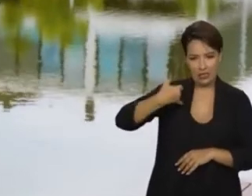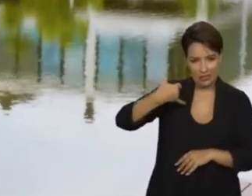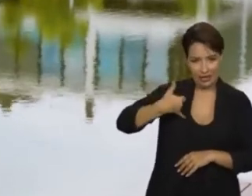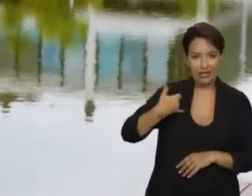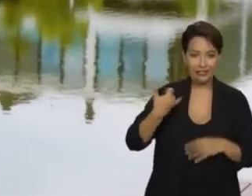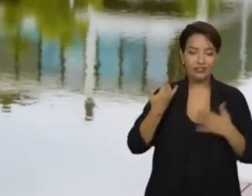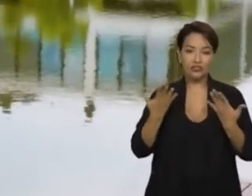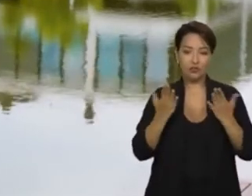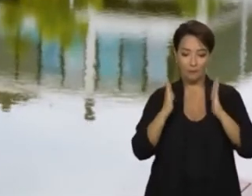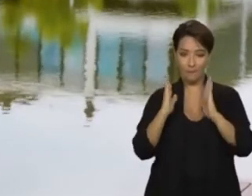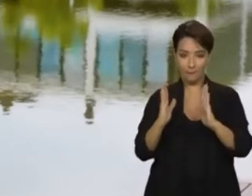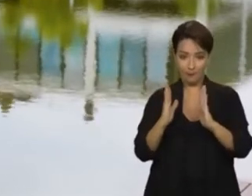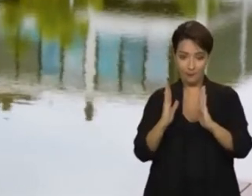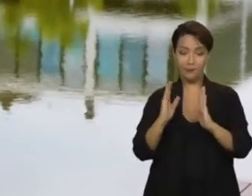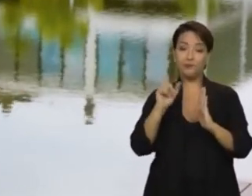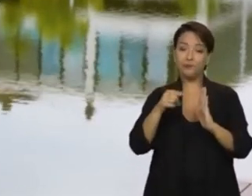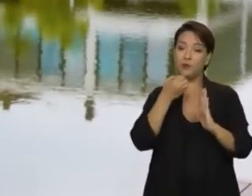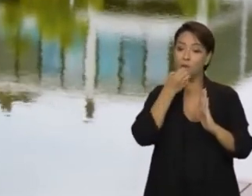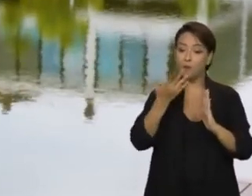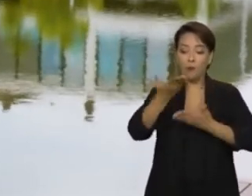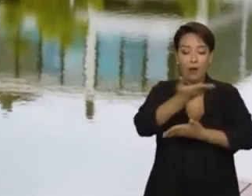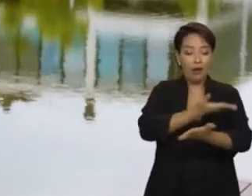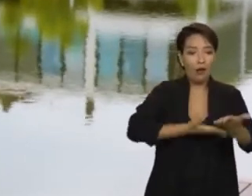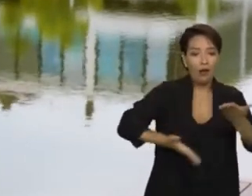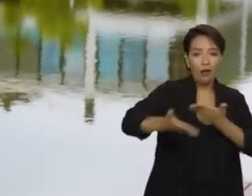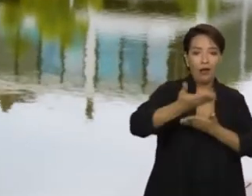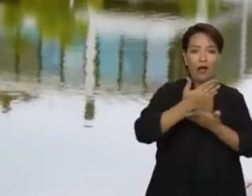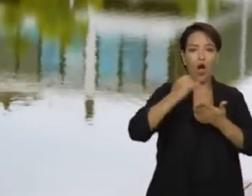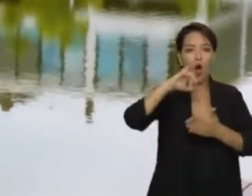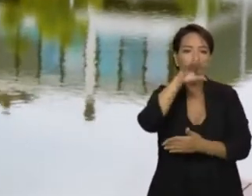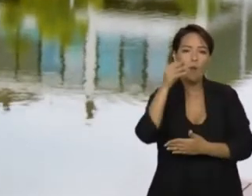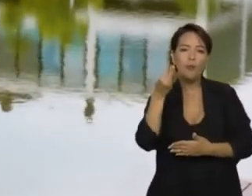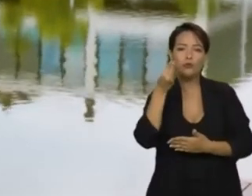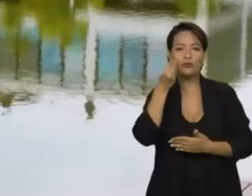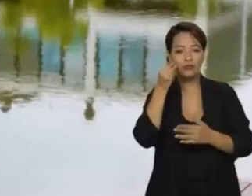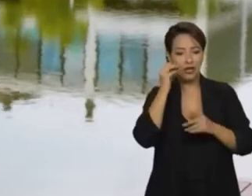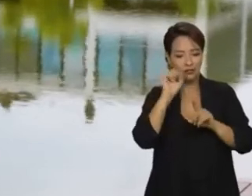and many people only find this opportunity for social interaction